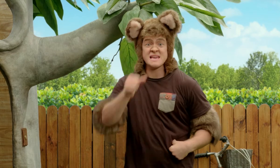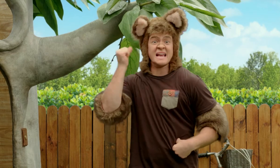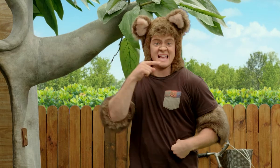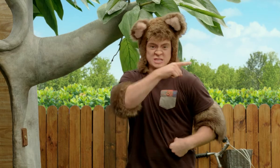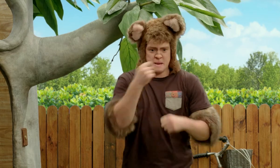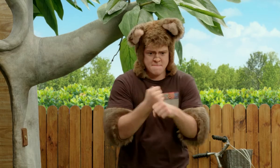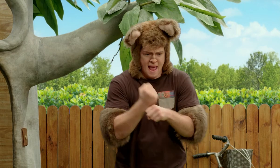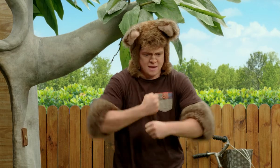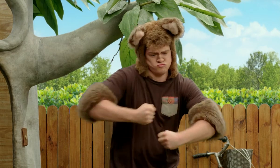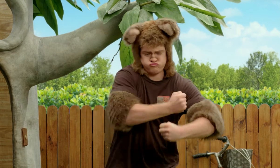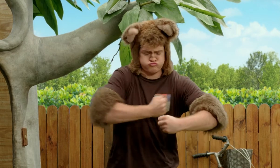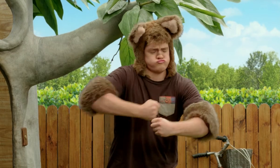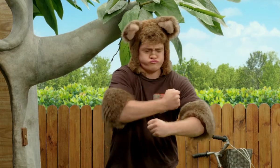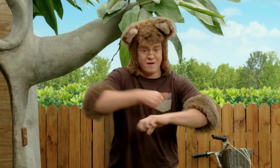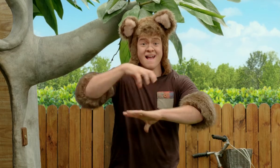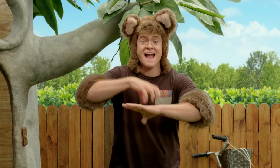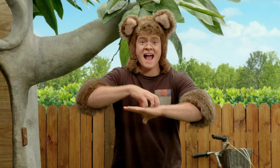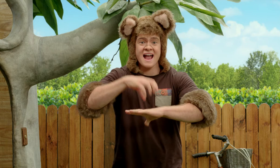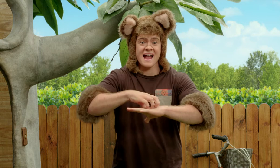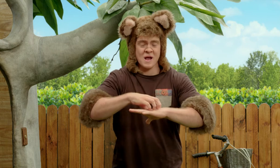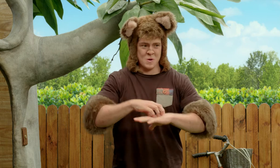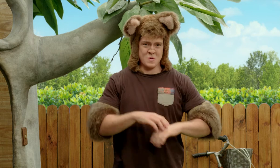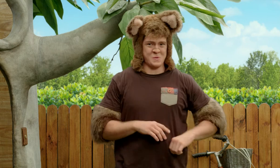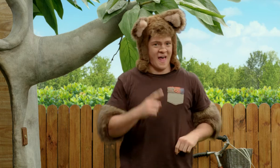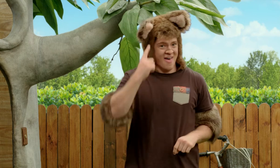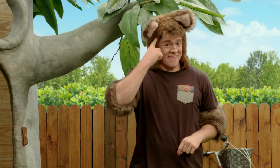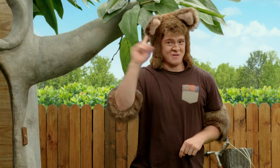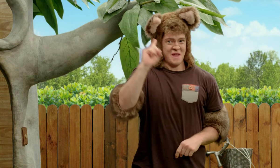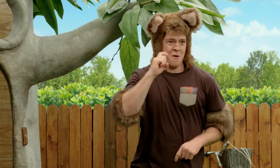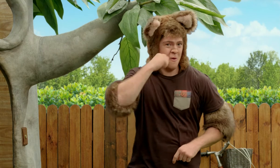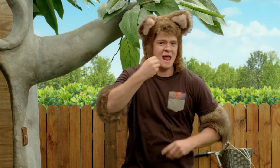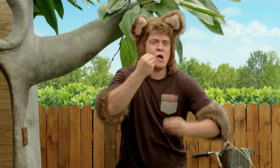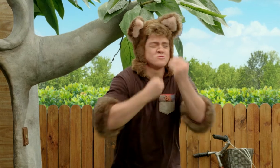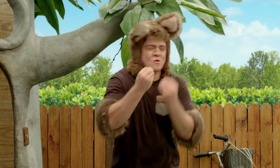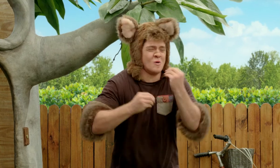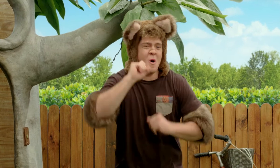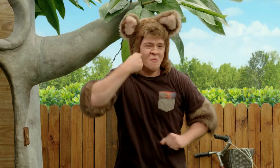Yesterday I saw her making a cake. I think today’s the day I get to eat it.